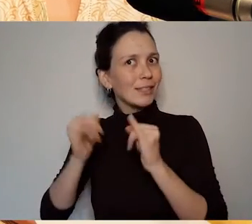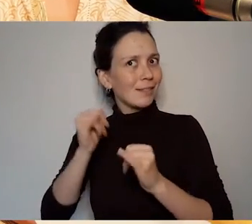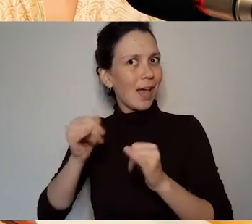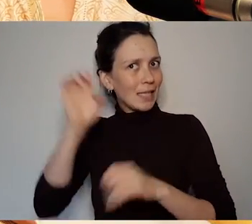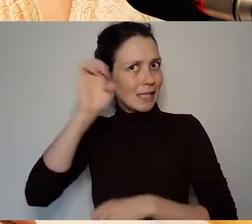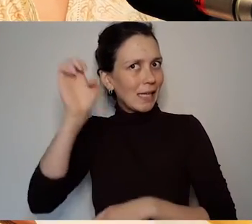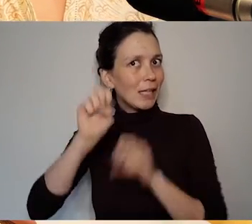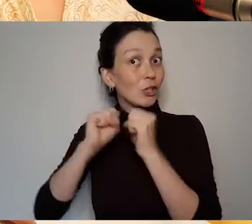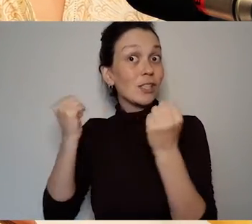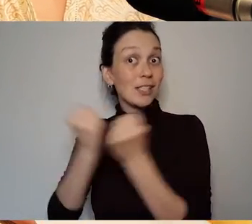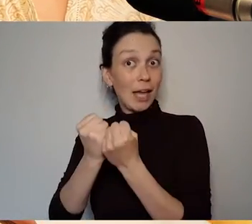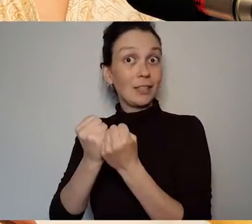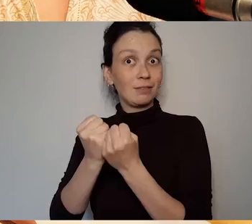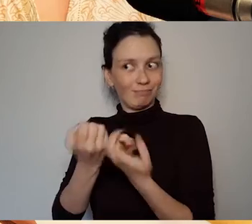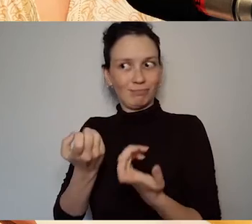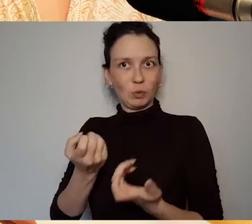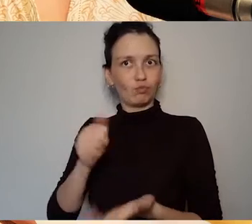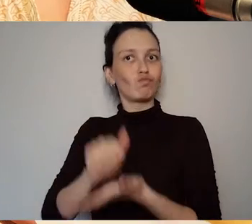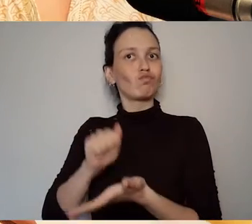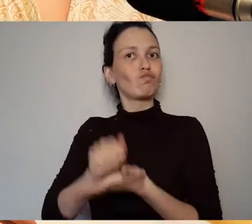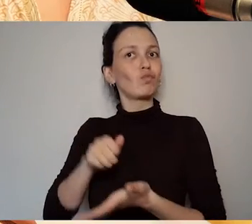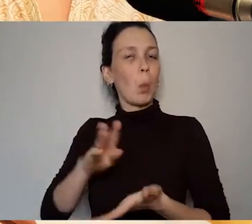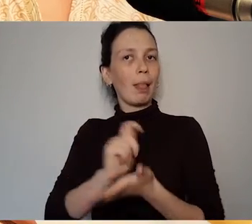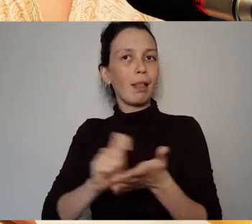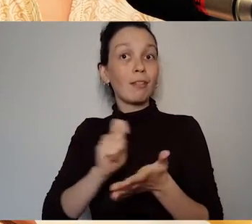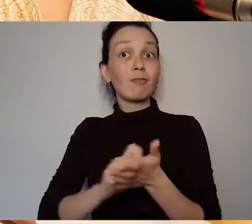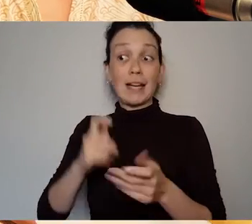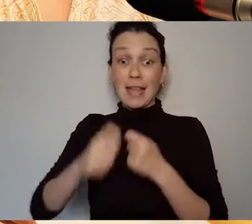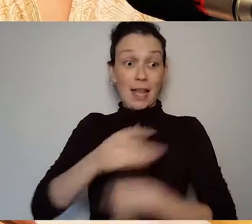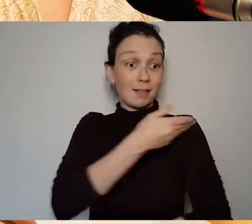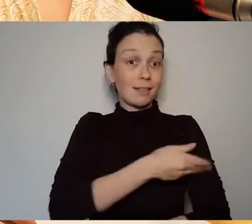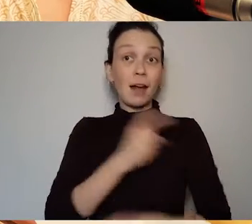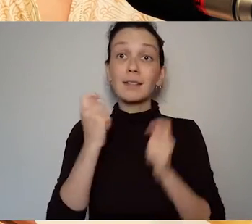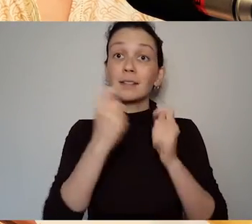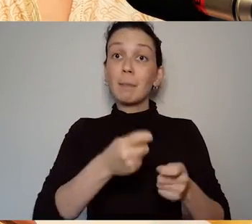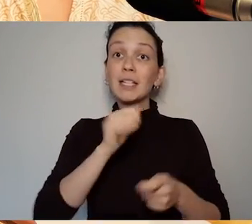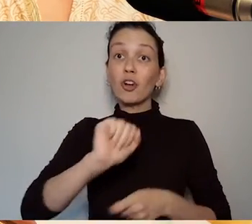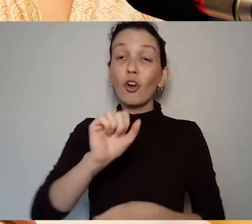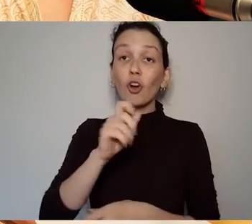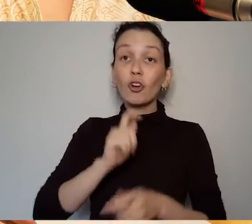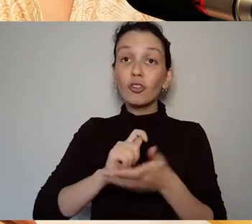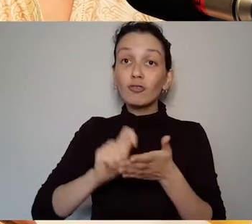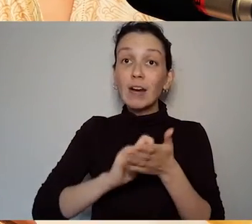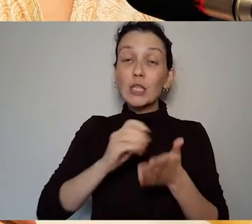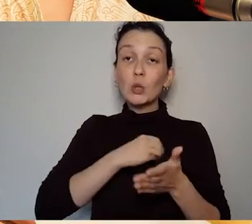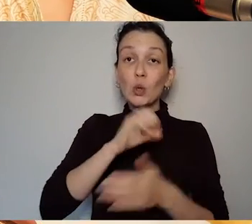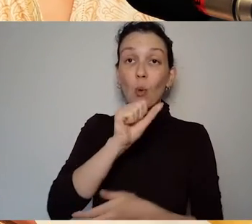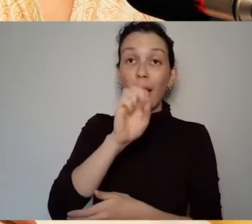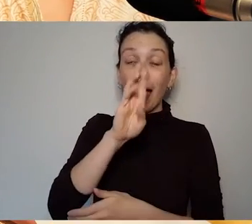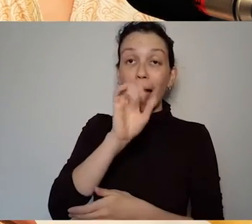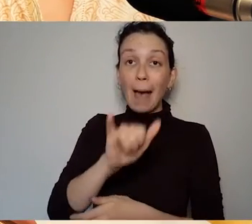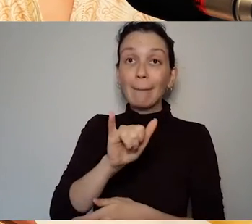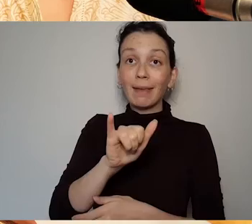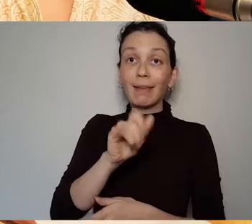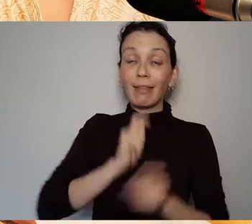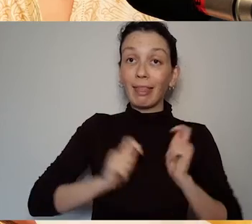her plays to The Abbey Theatre, starting those submissions in the late 1920s. Had a really